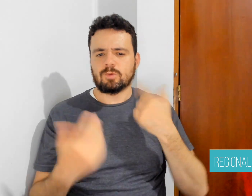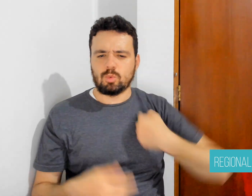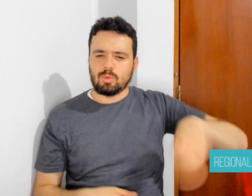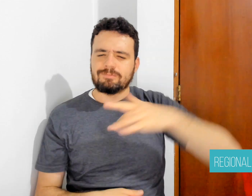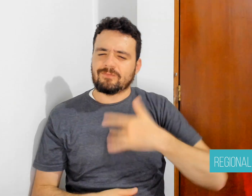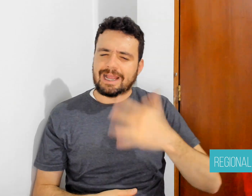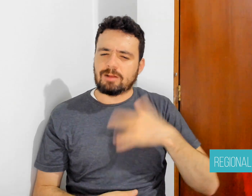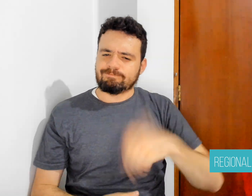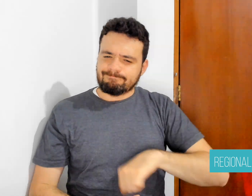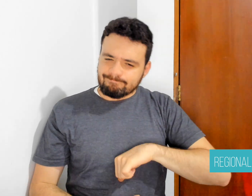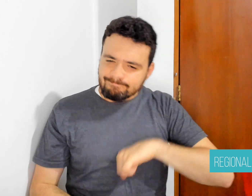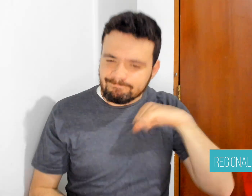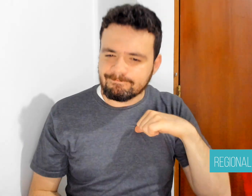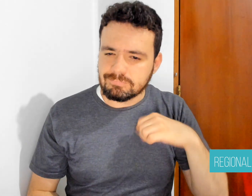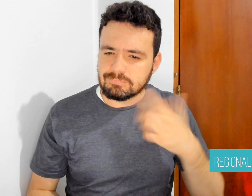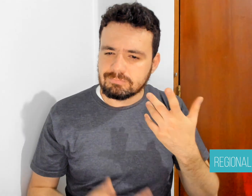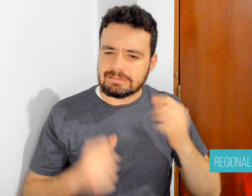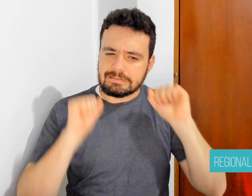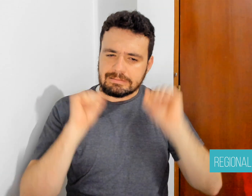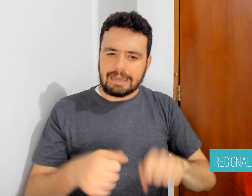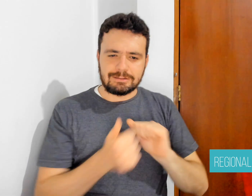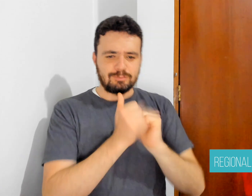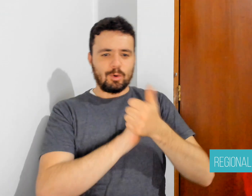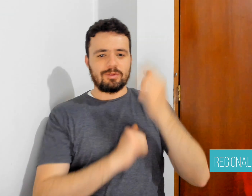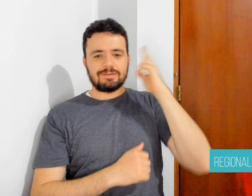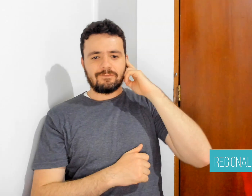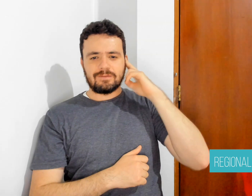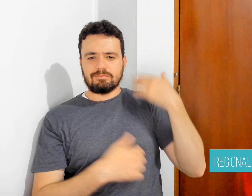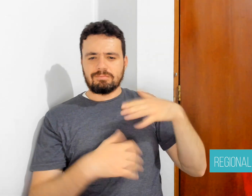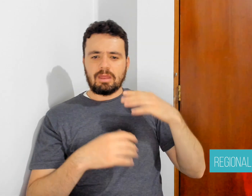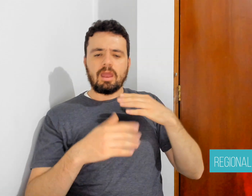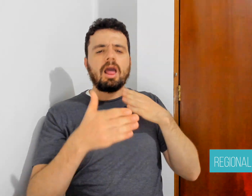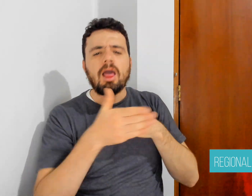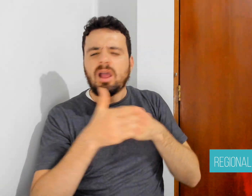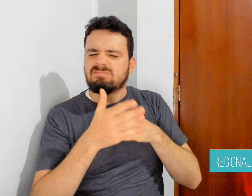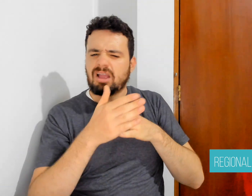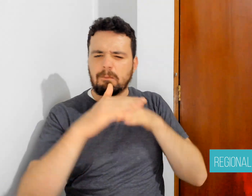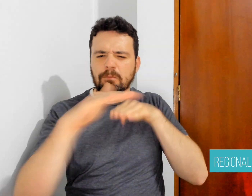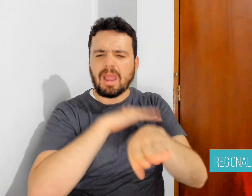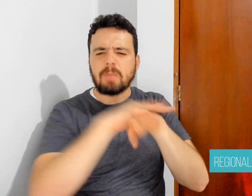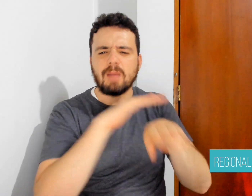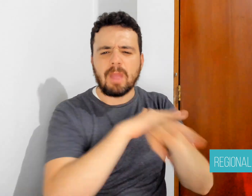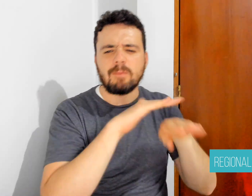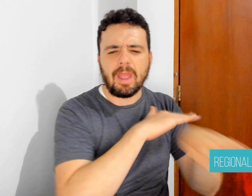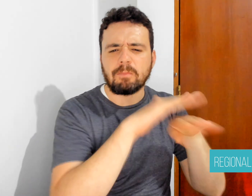in hosting the World Championship and its potential